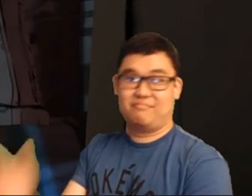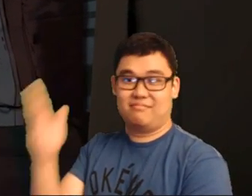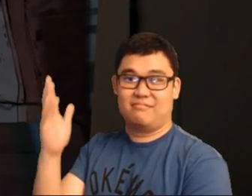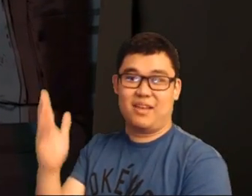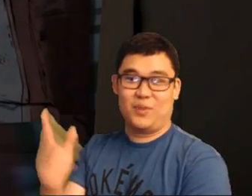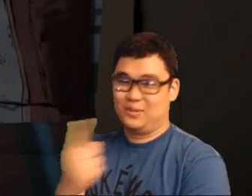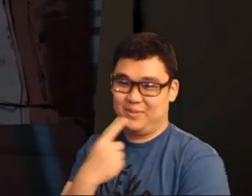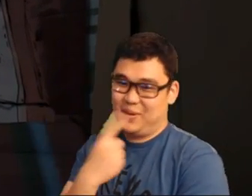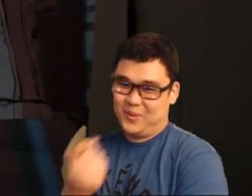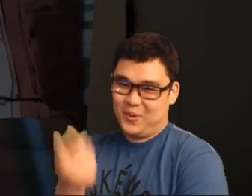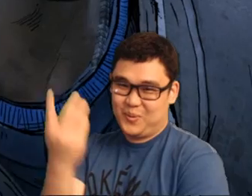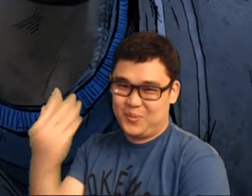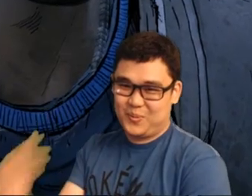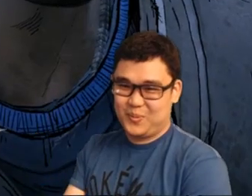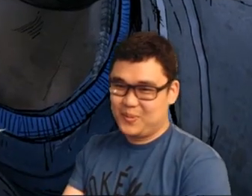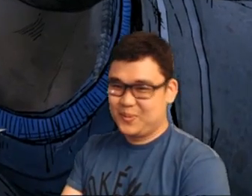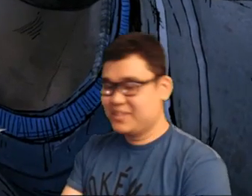Oh, I told you so.